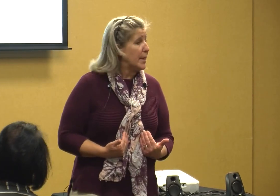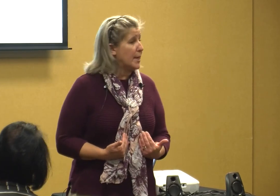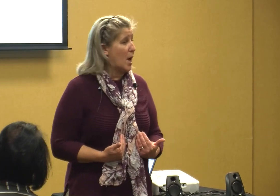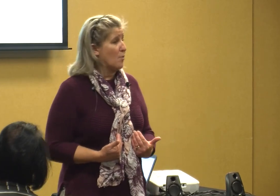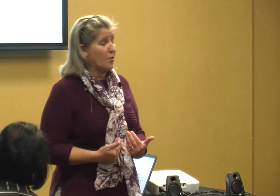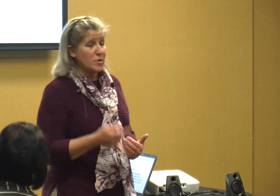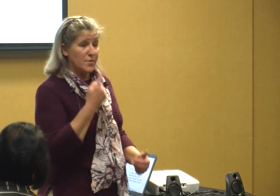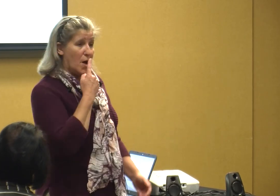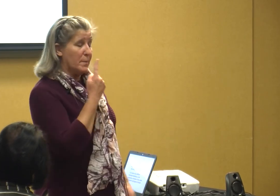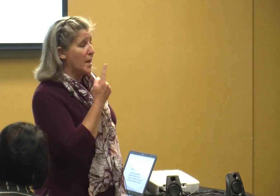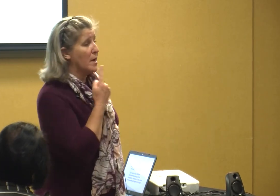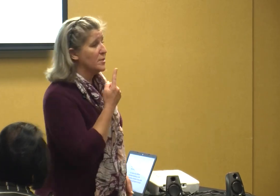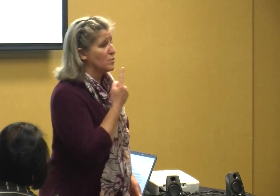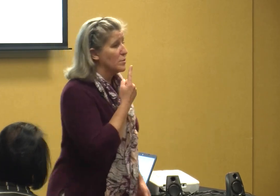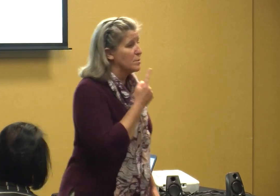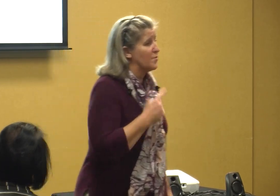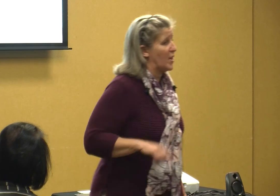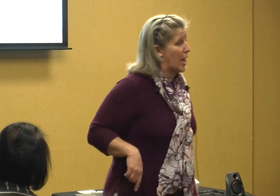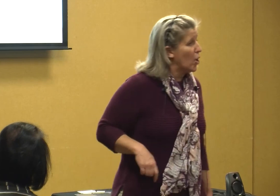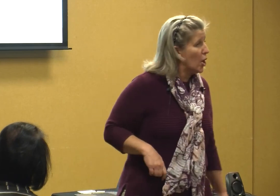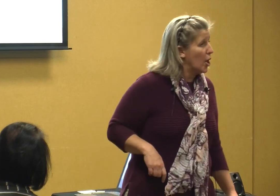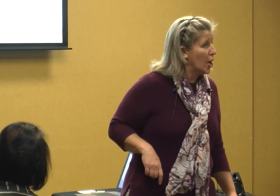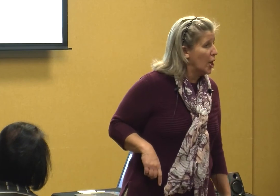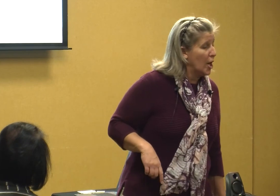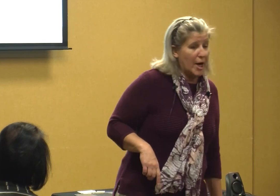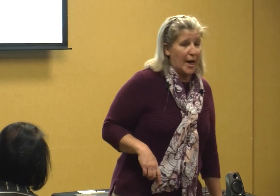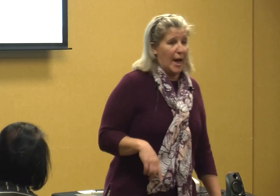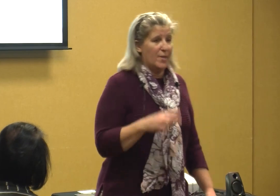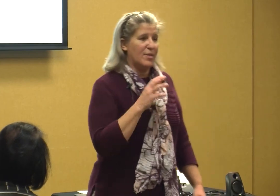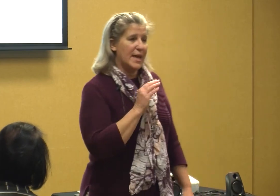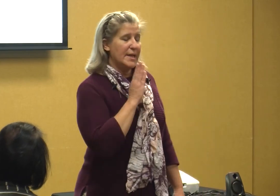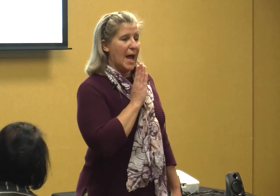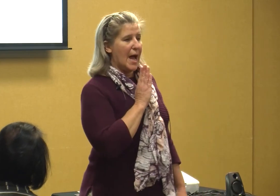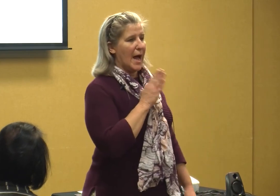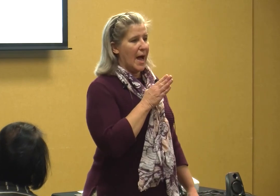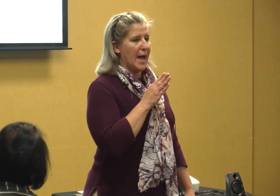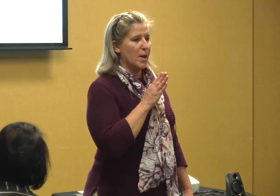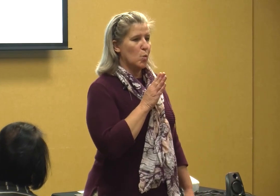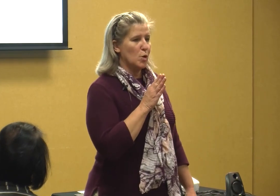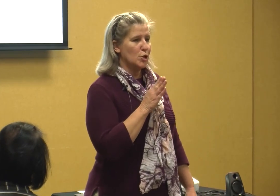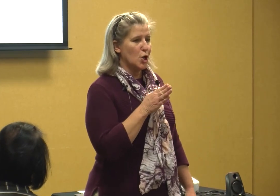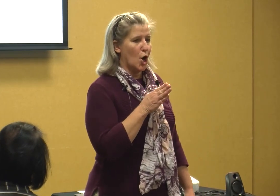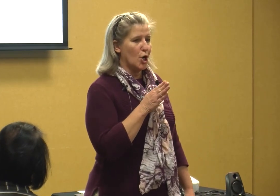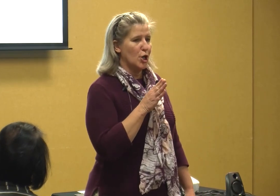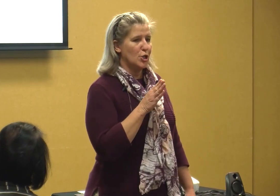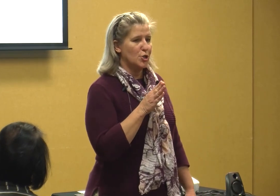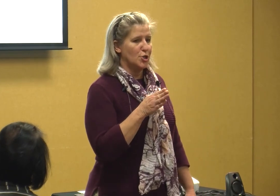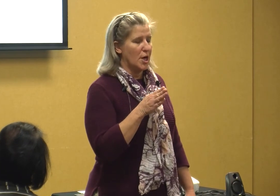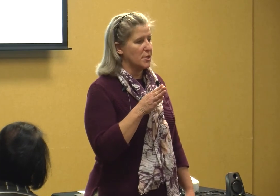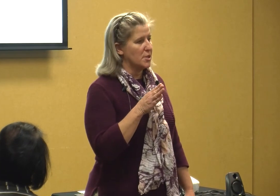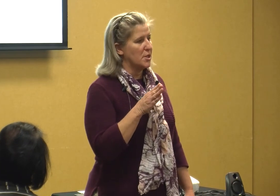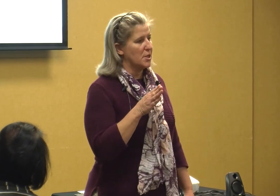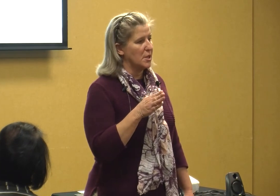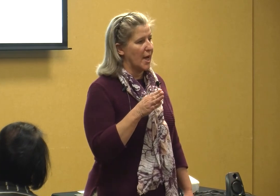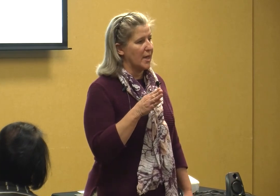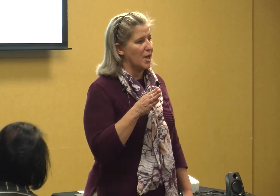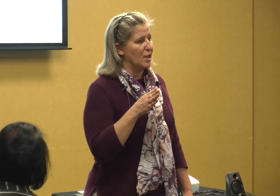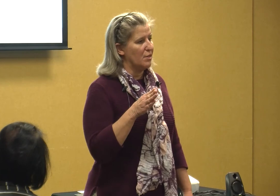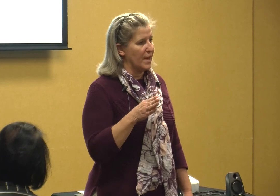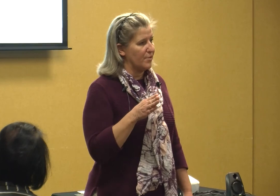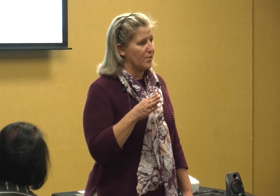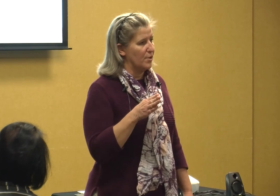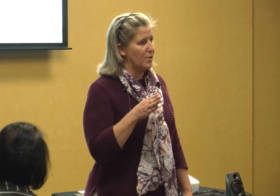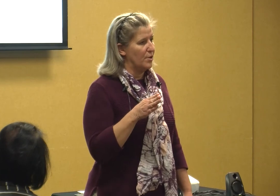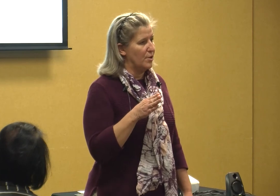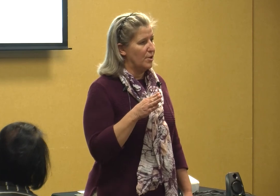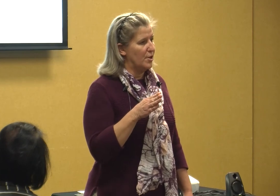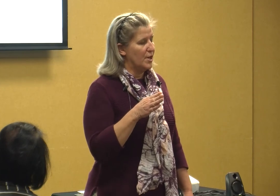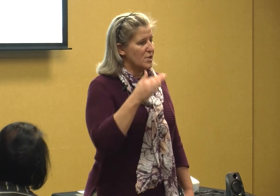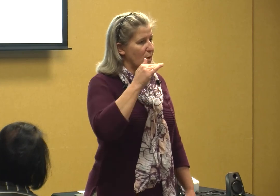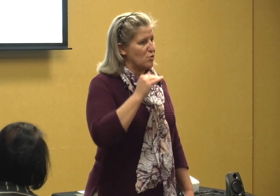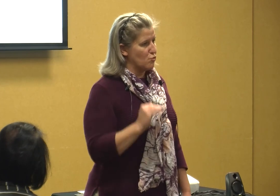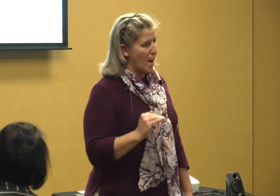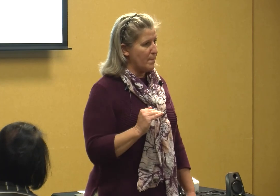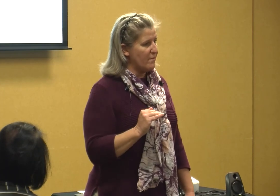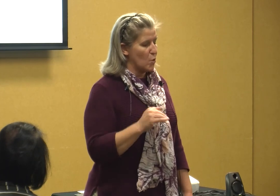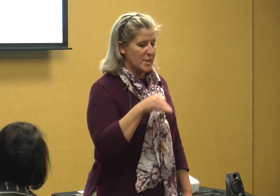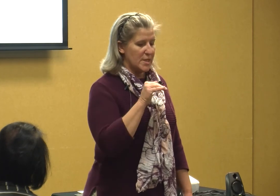know first of all my nostrils flare and then I will talk just like this so I drop my voice and